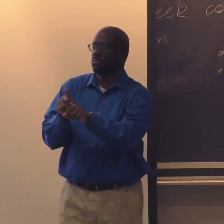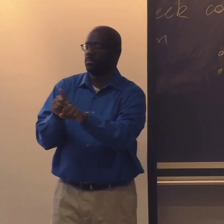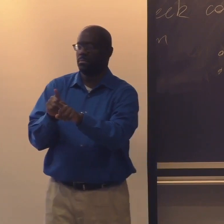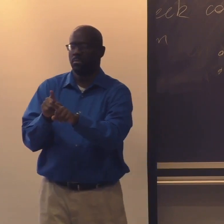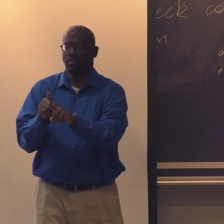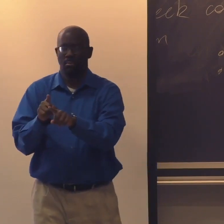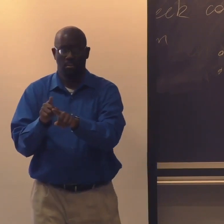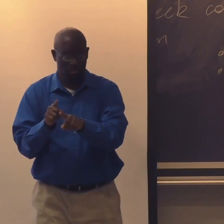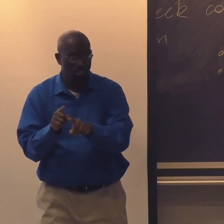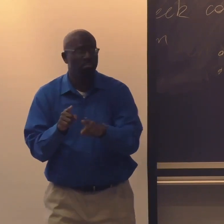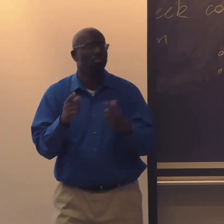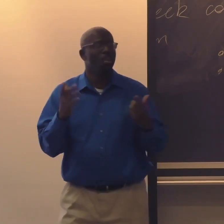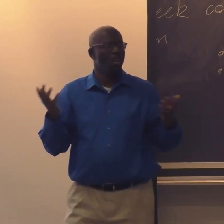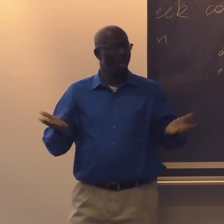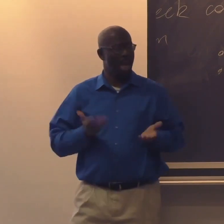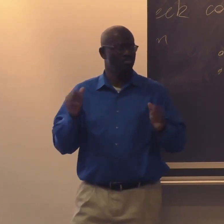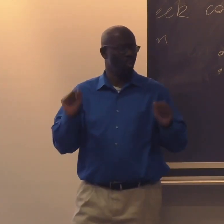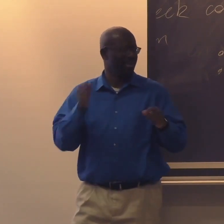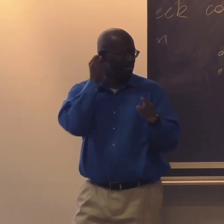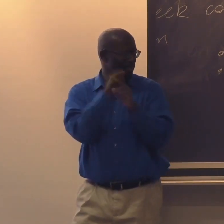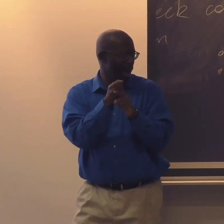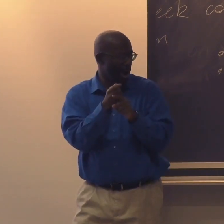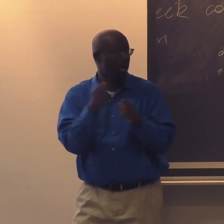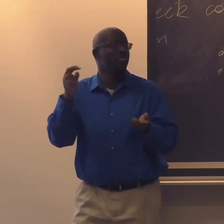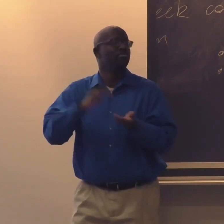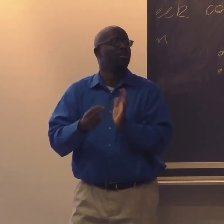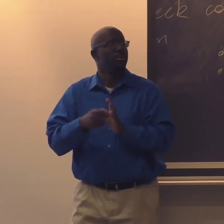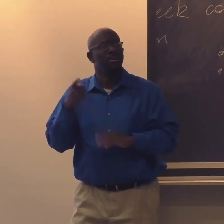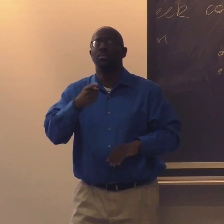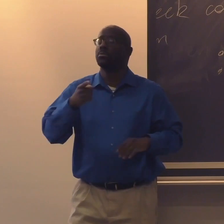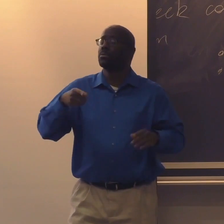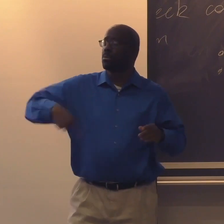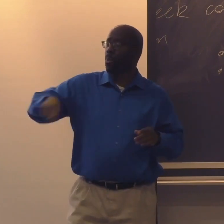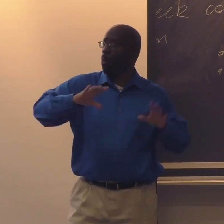They were only given certificates of attendance upon completion of graduation.